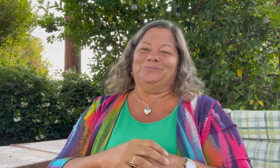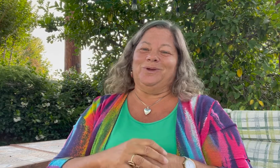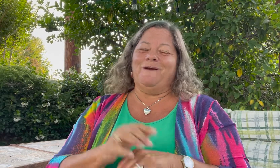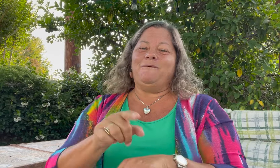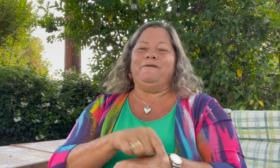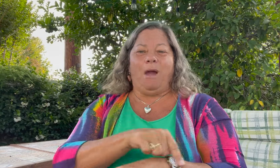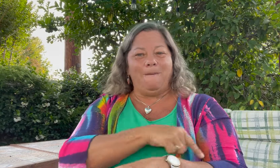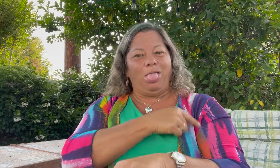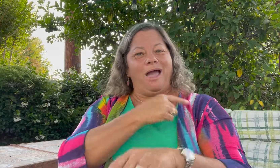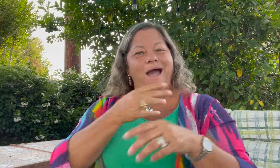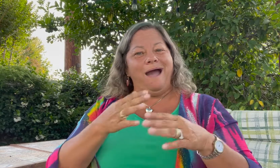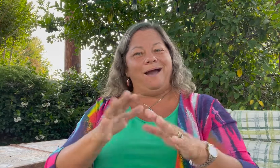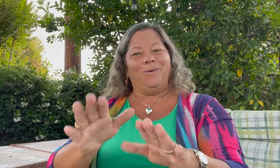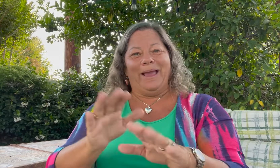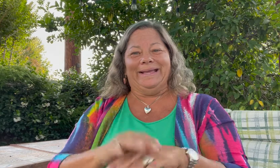We have come a long way.